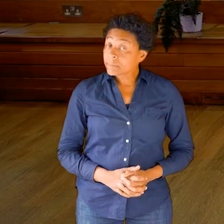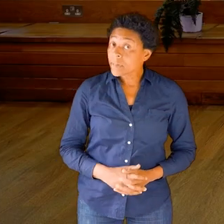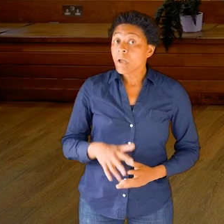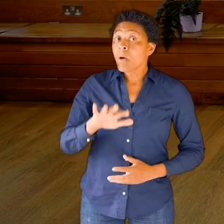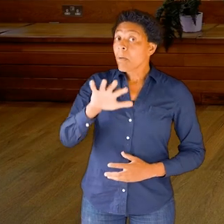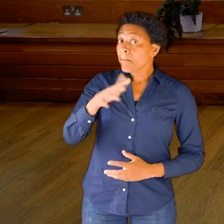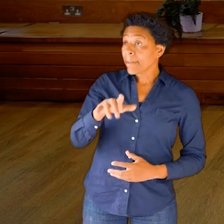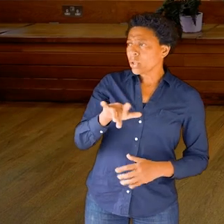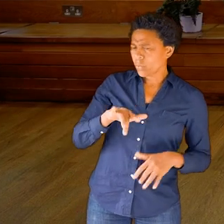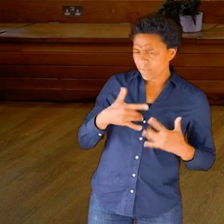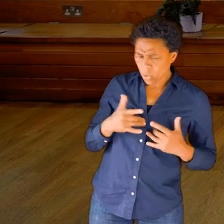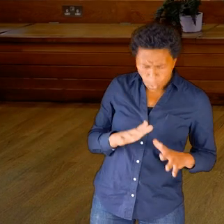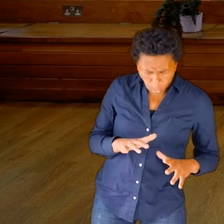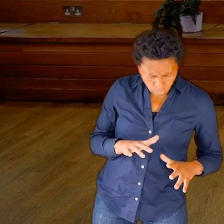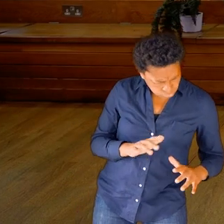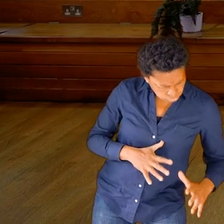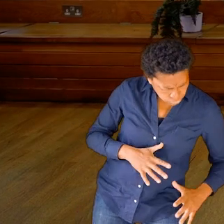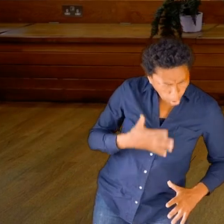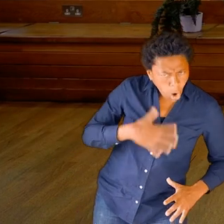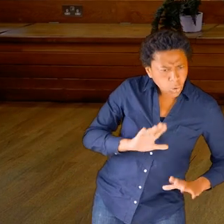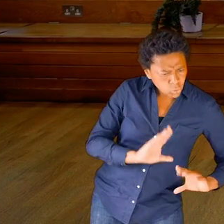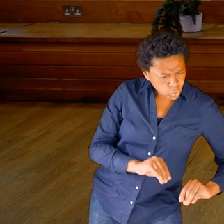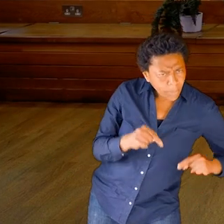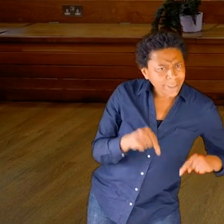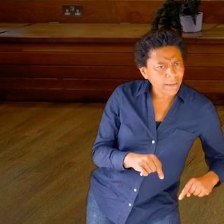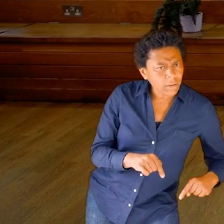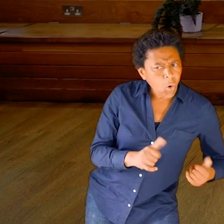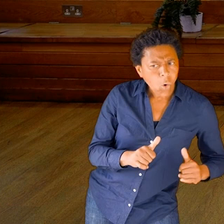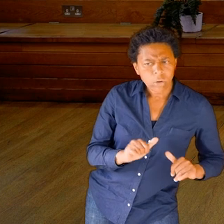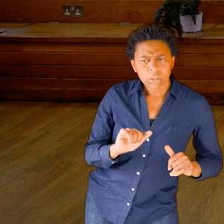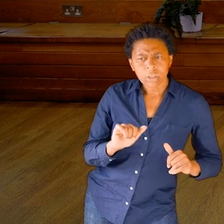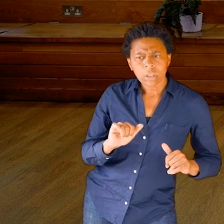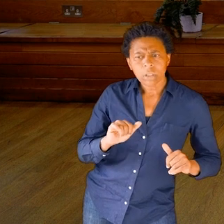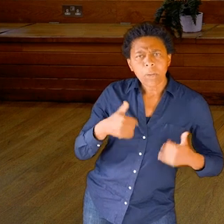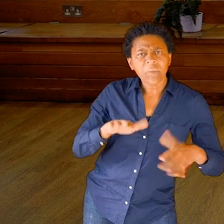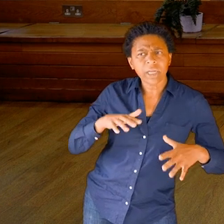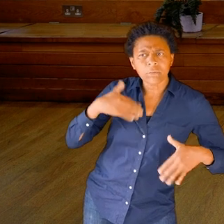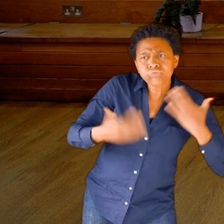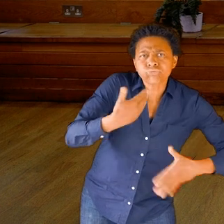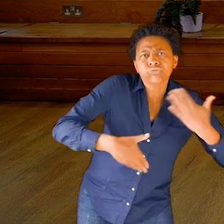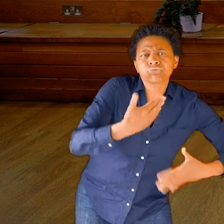There may be places where you feel like stopping or really slowing down